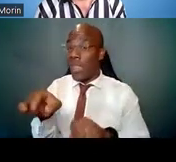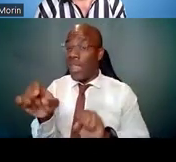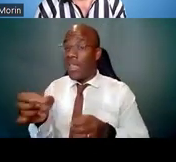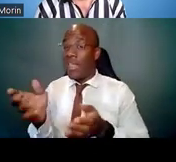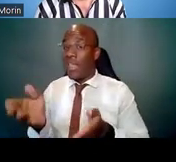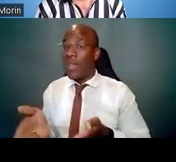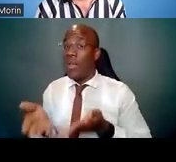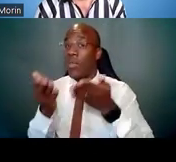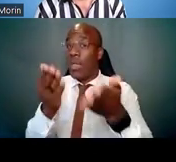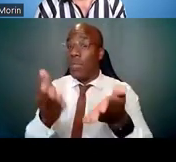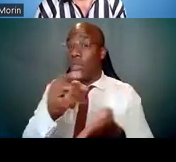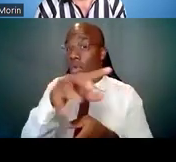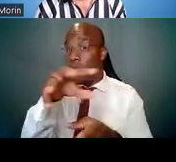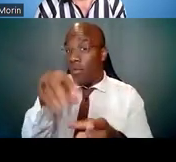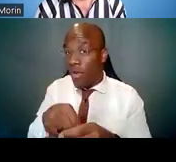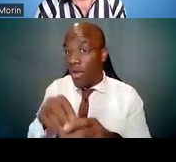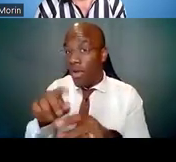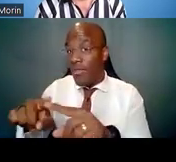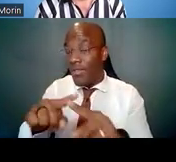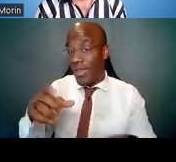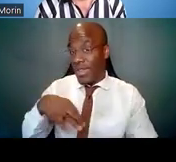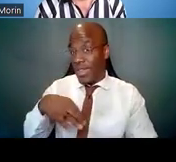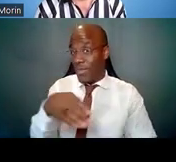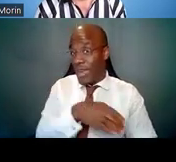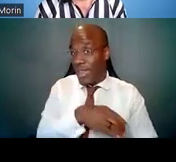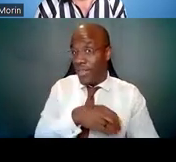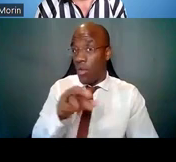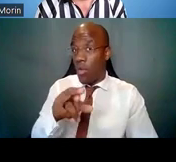and-or for positions, and-or opportunities.